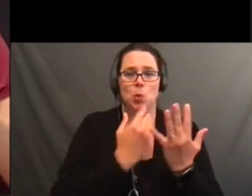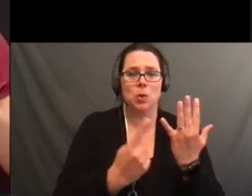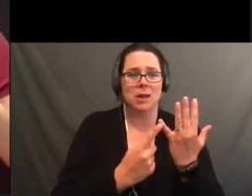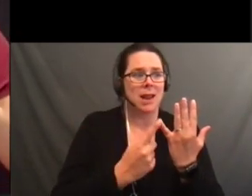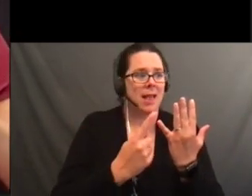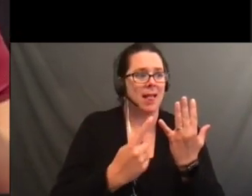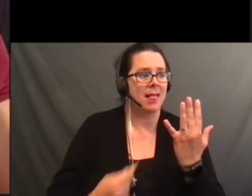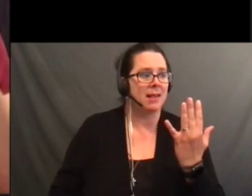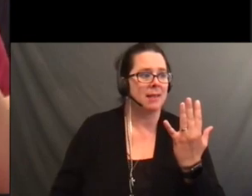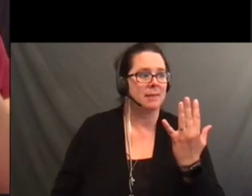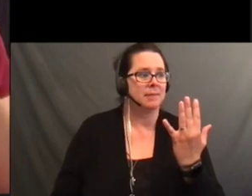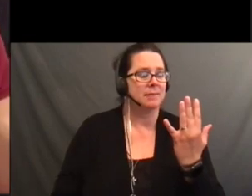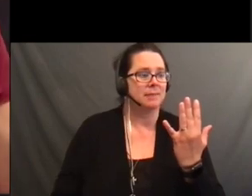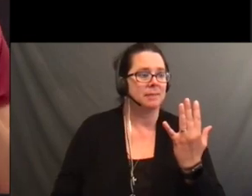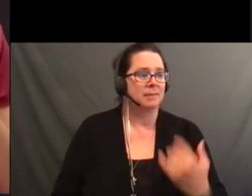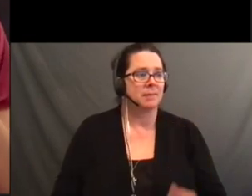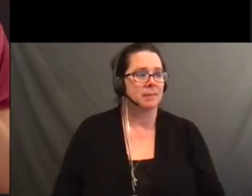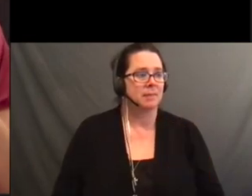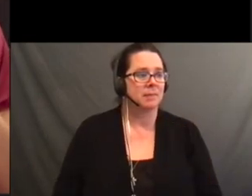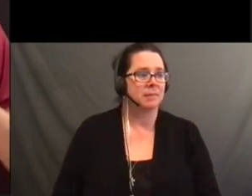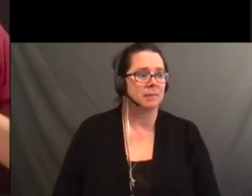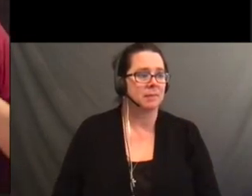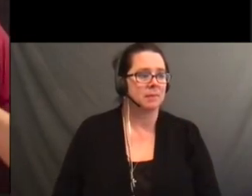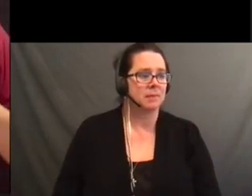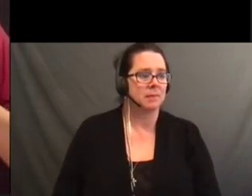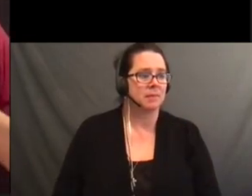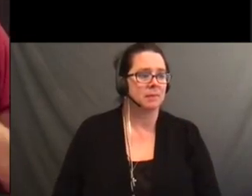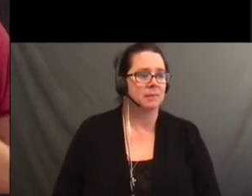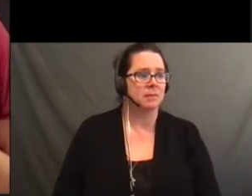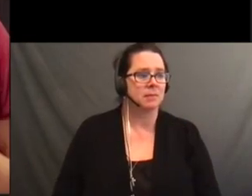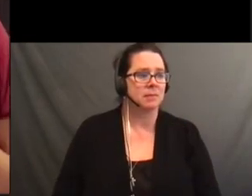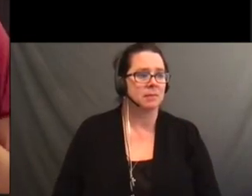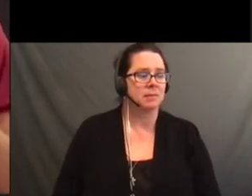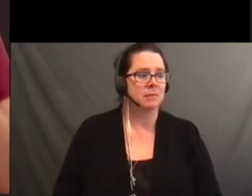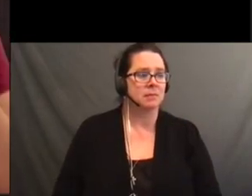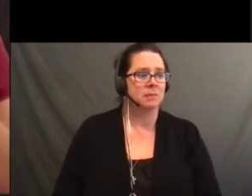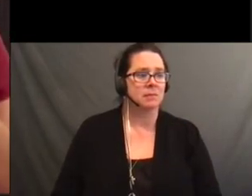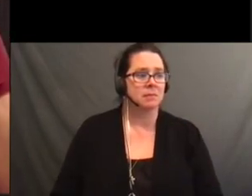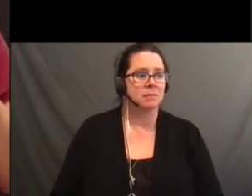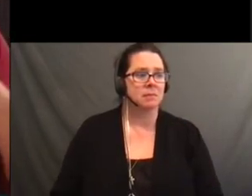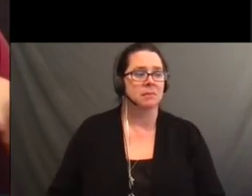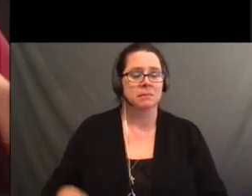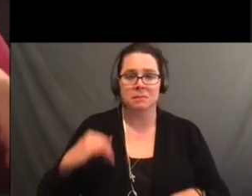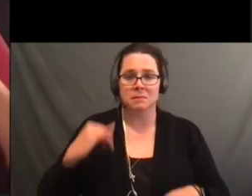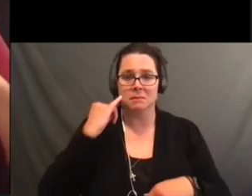Now I've got it on my nail. And if it gets on your skin that's ok.